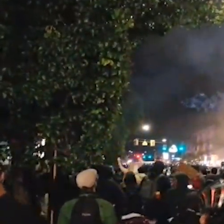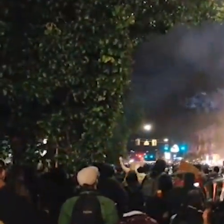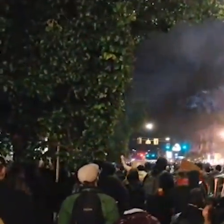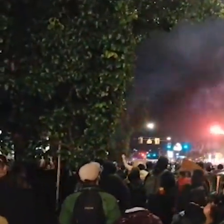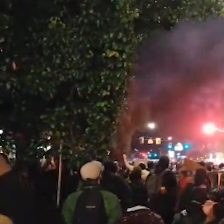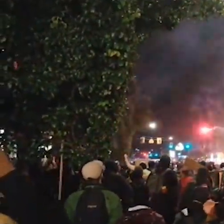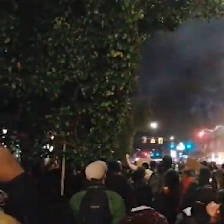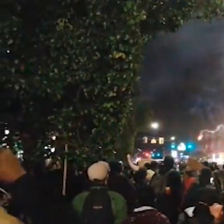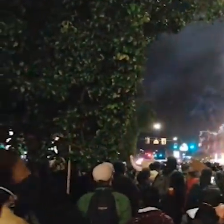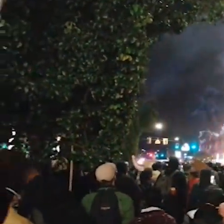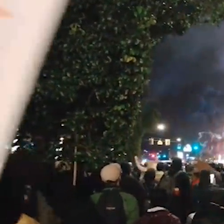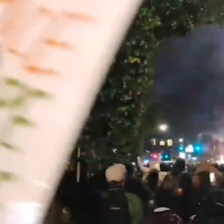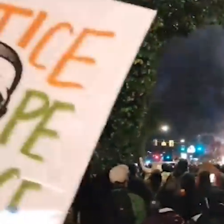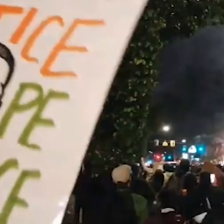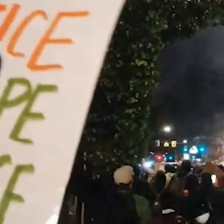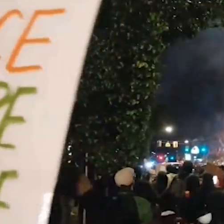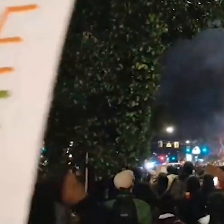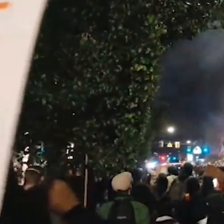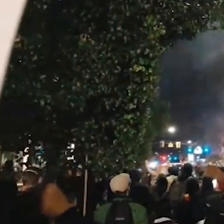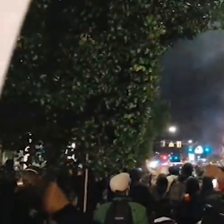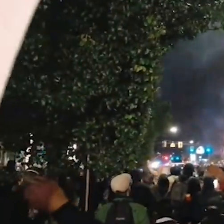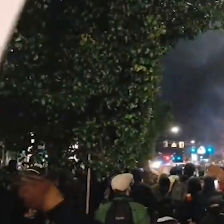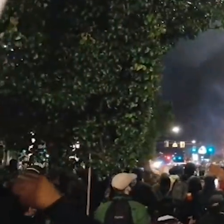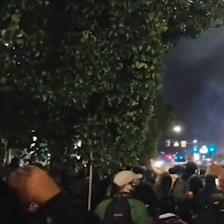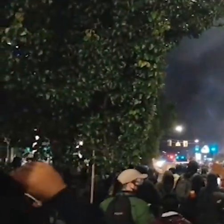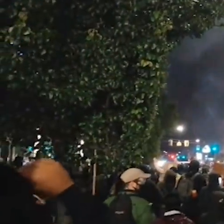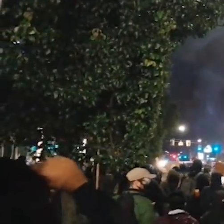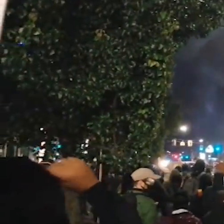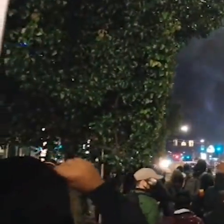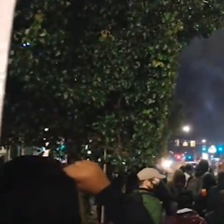when this starts right here.